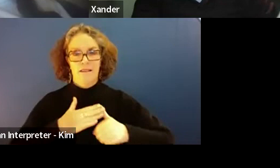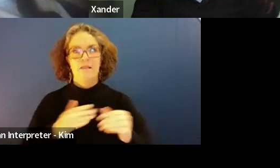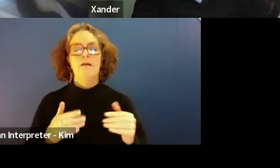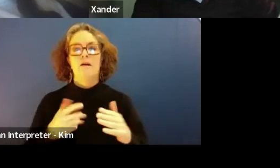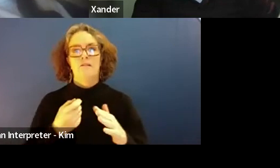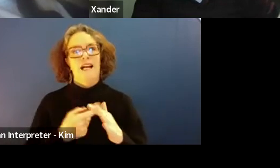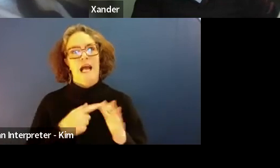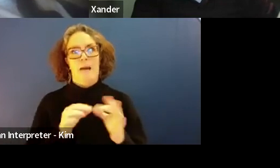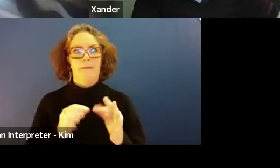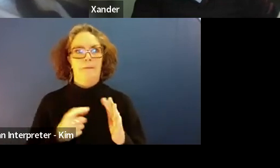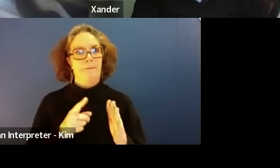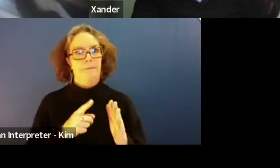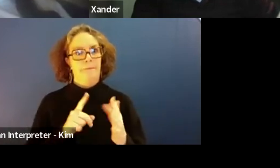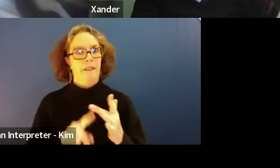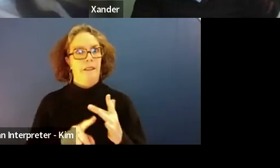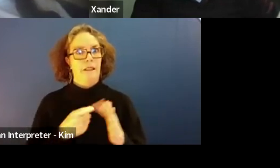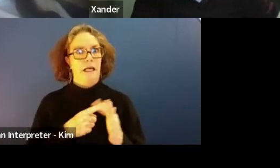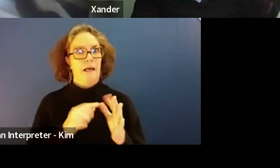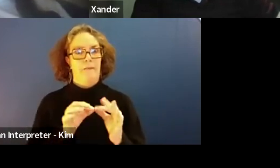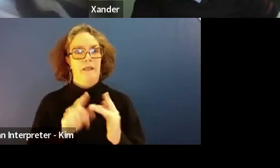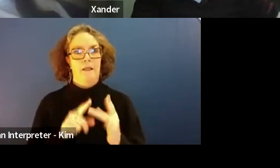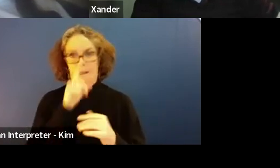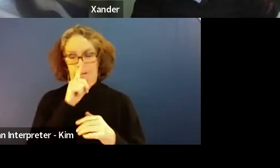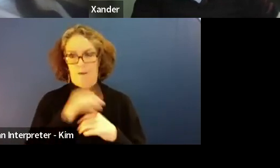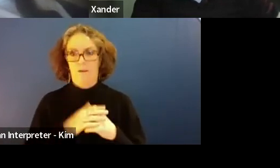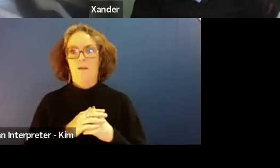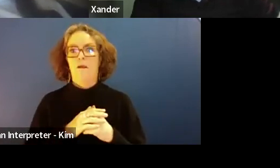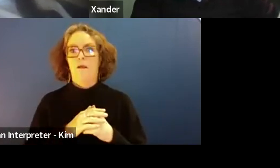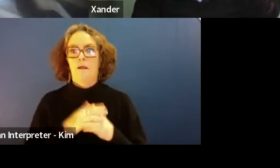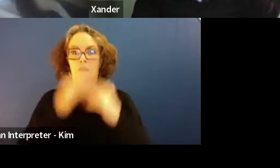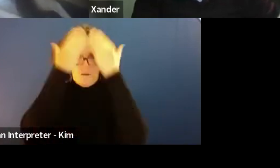I have pale skin have brown hair, and I'm wearing a maroon polo shirt.